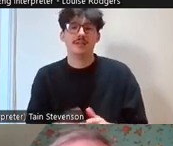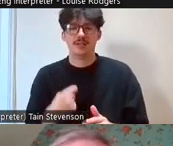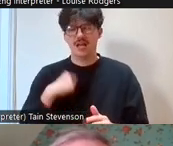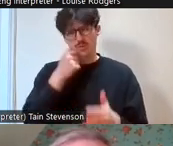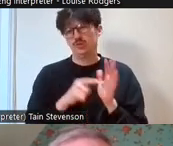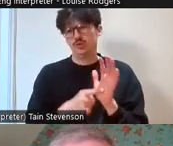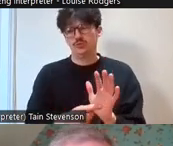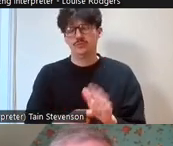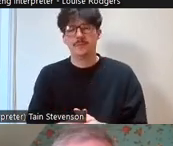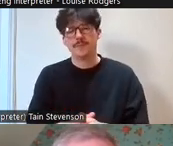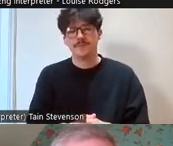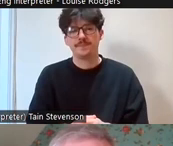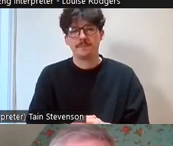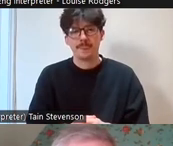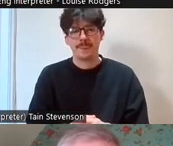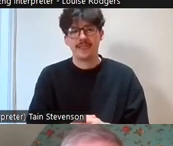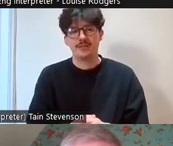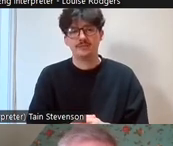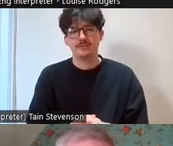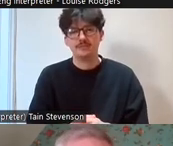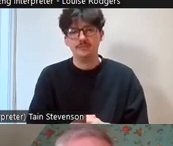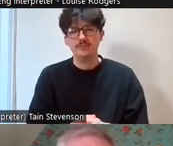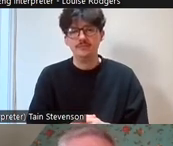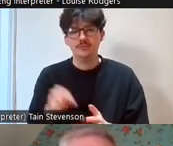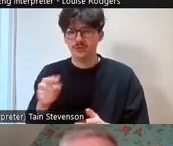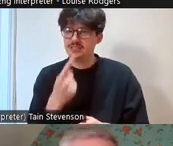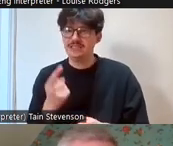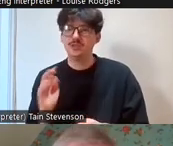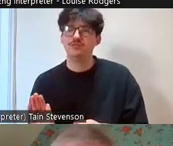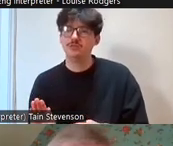you go to the bottom of your toolbar for reactions it says ‘raise hand’ and this what happens,